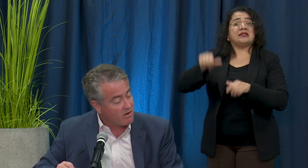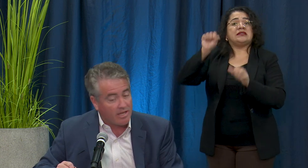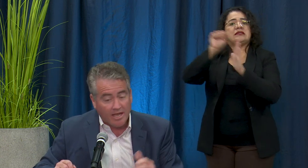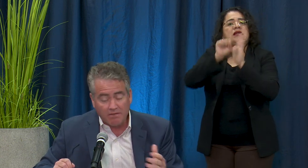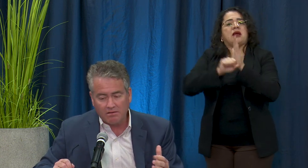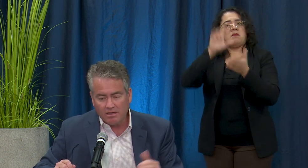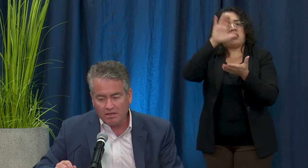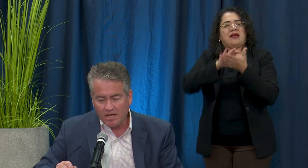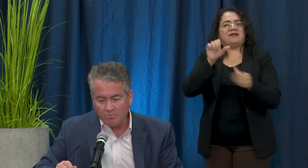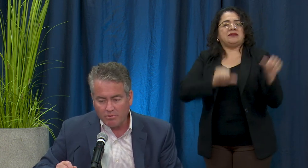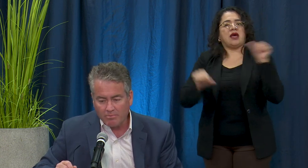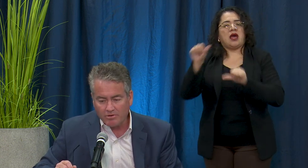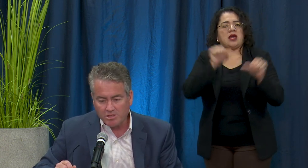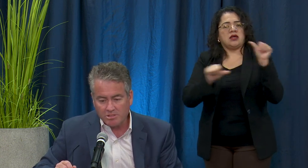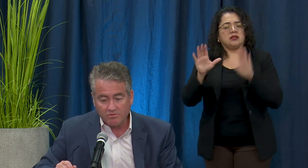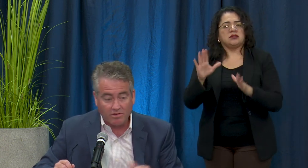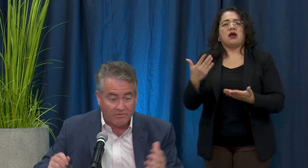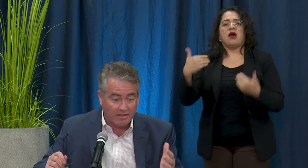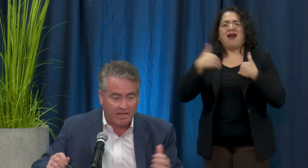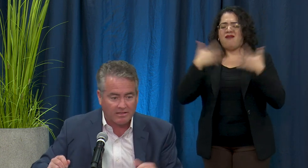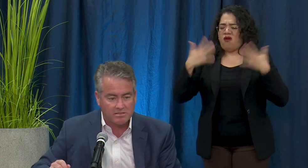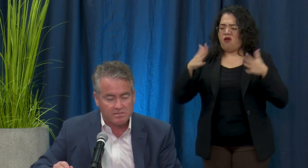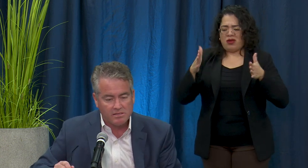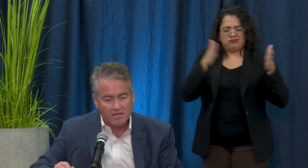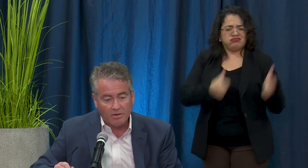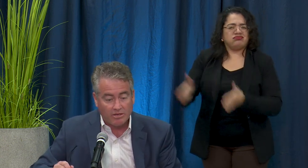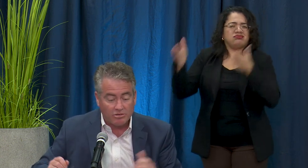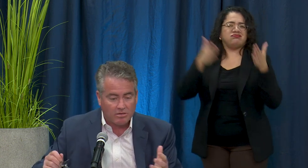already had a lot of preparations for an event like this and we knew it could